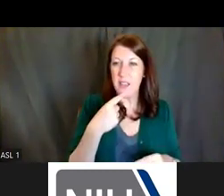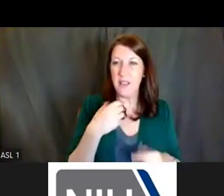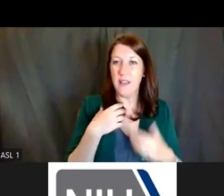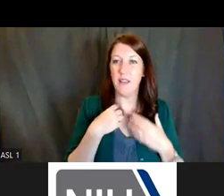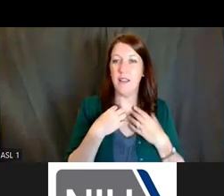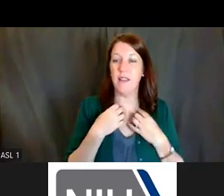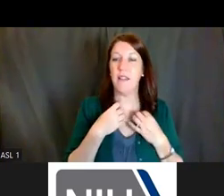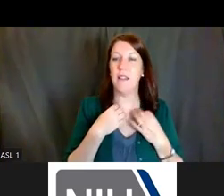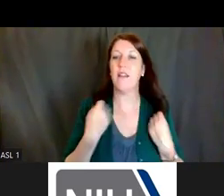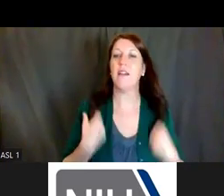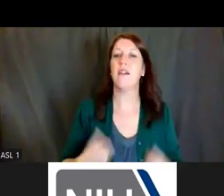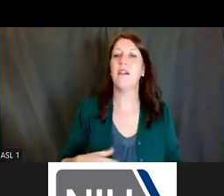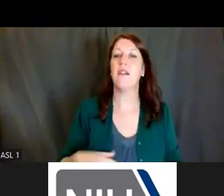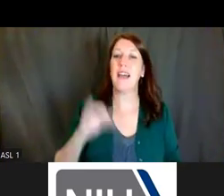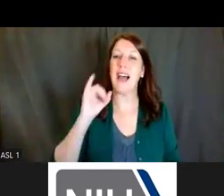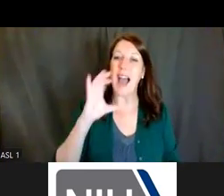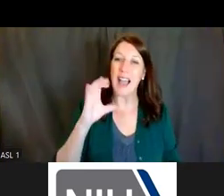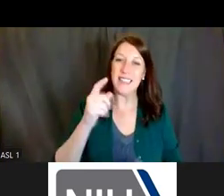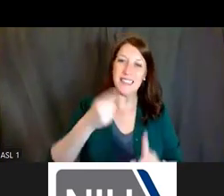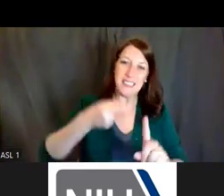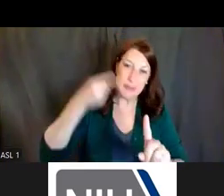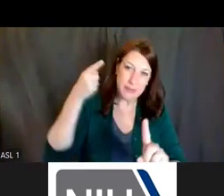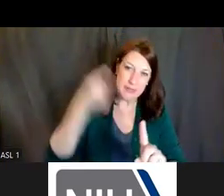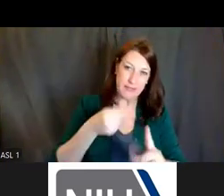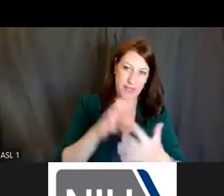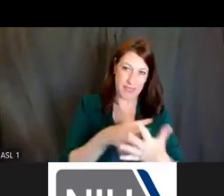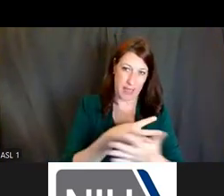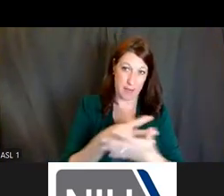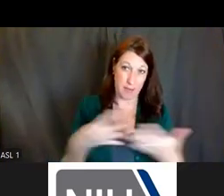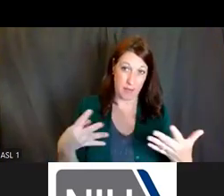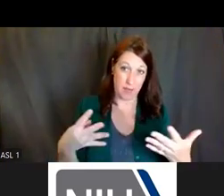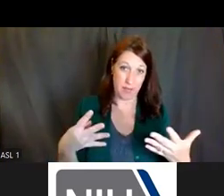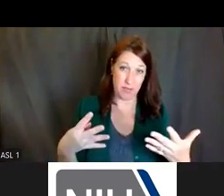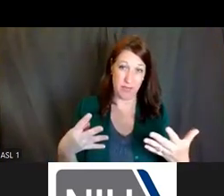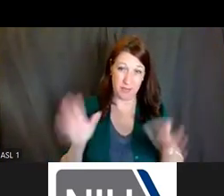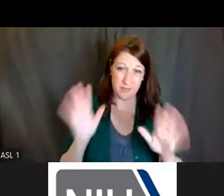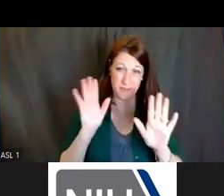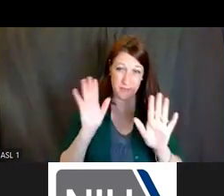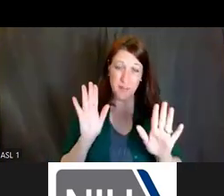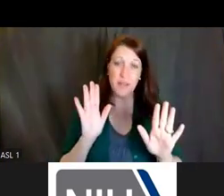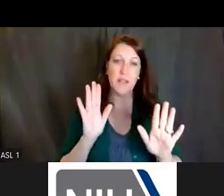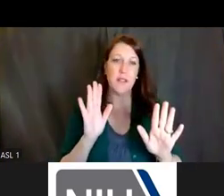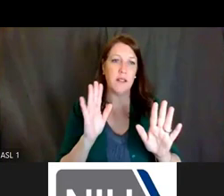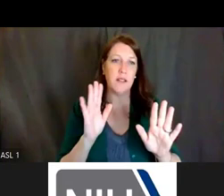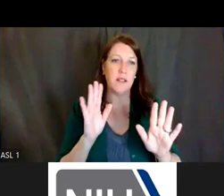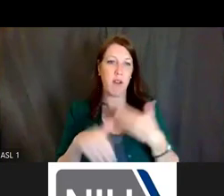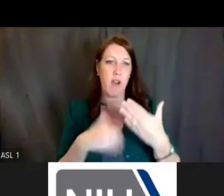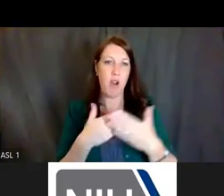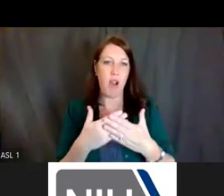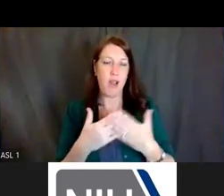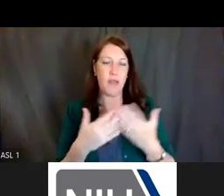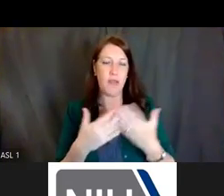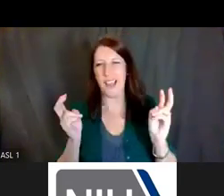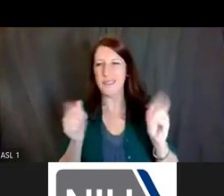is those IC-specific tables that gives you all of the, I'll say, special sauce, or secret sauce